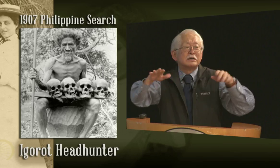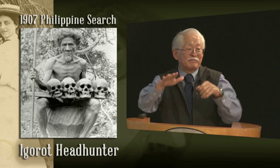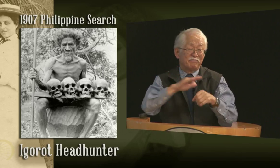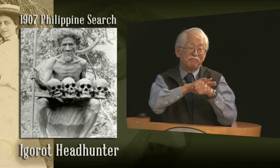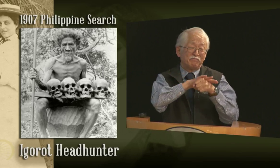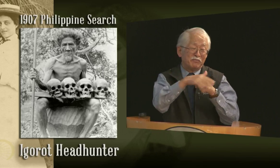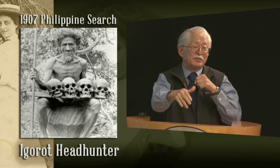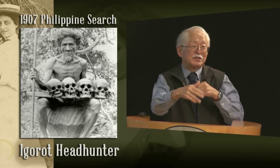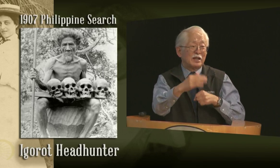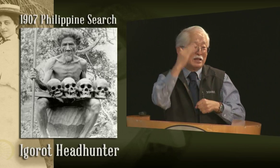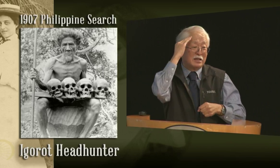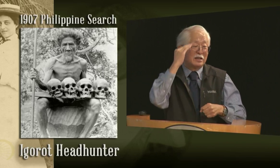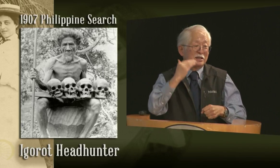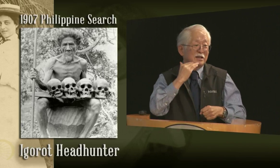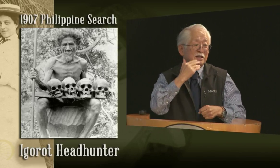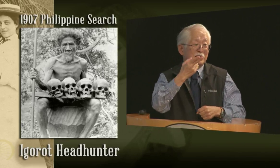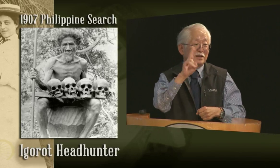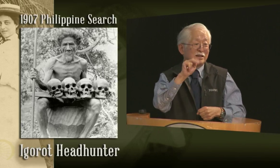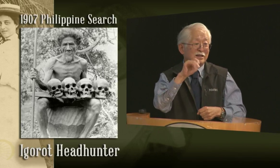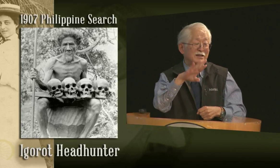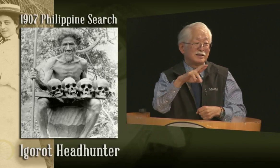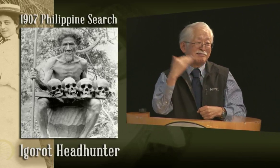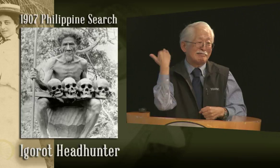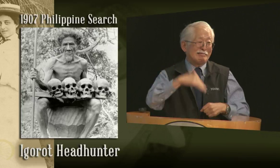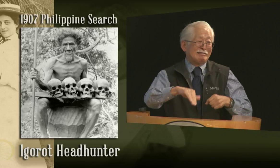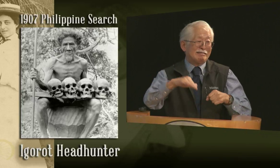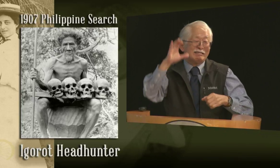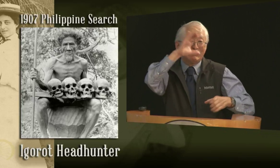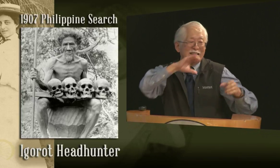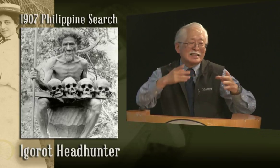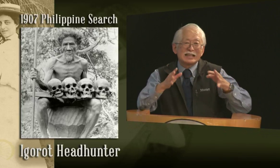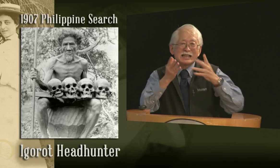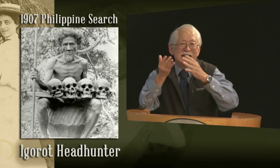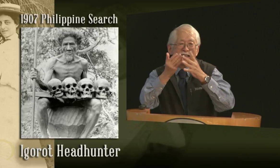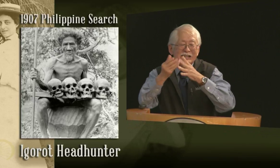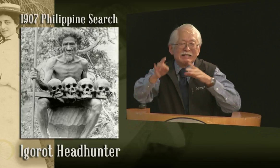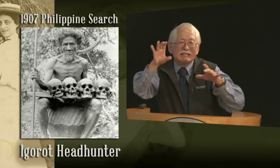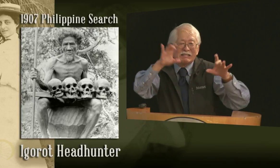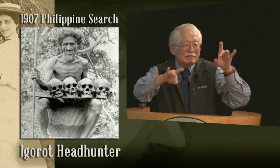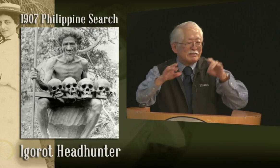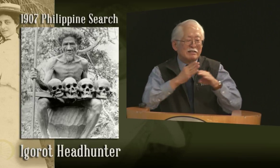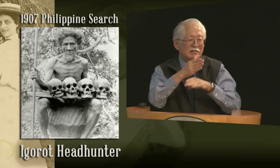and she would hike in the mountains. Now, don't forget at that time they had headhunters.